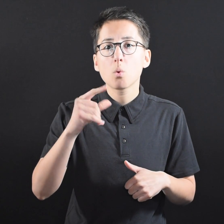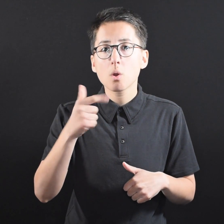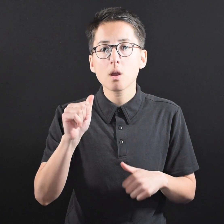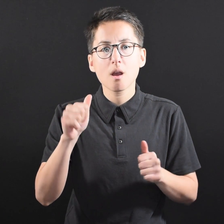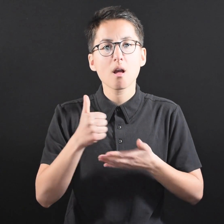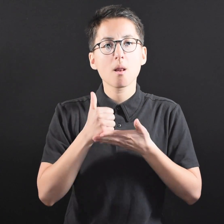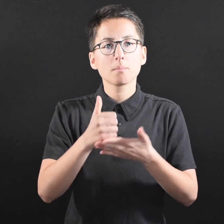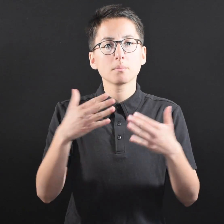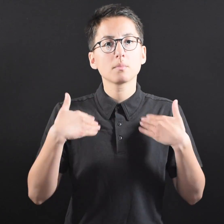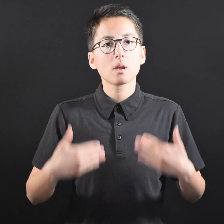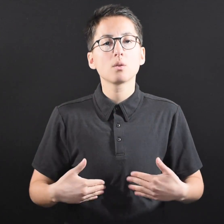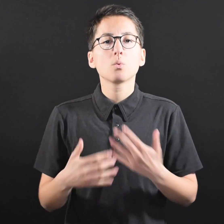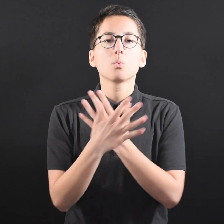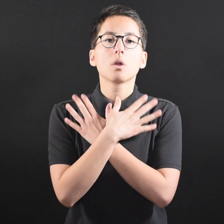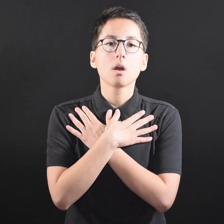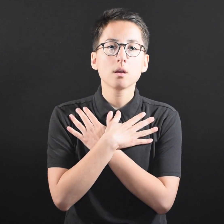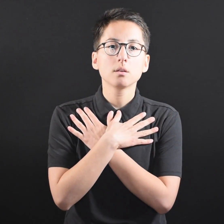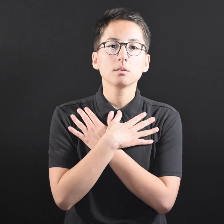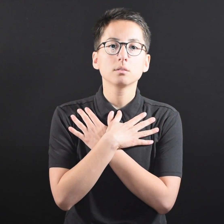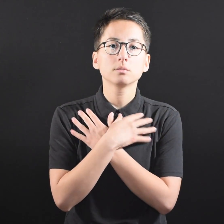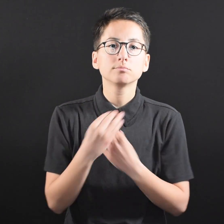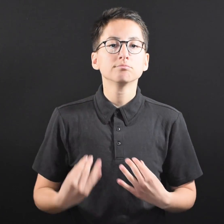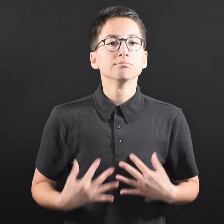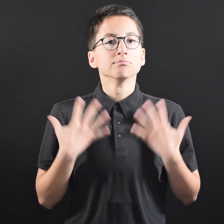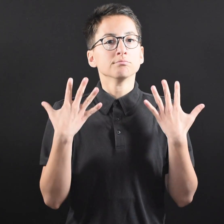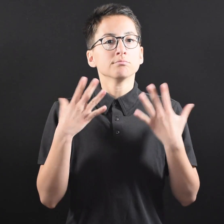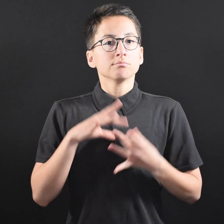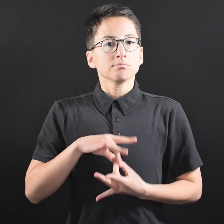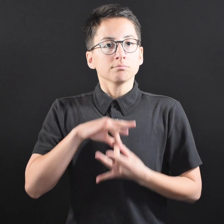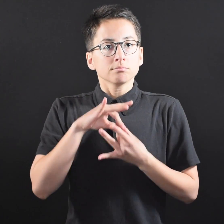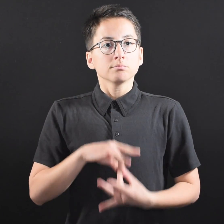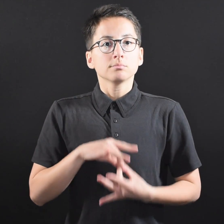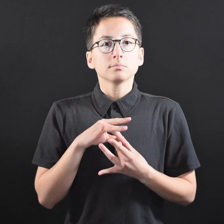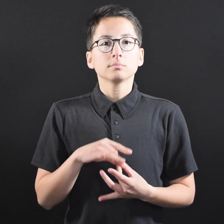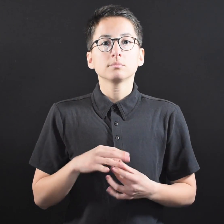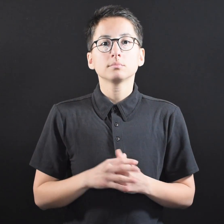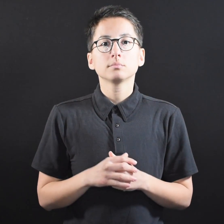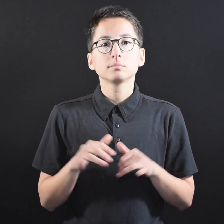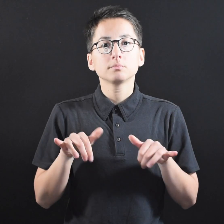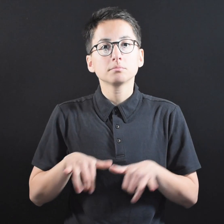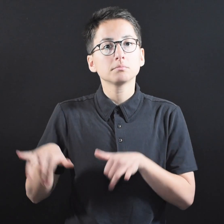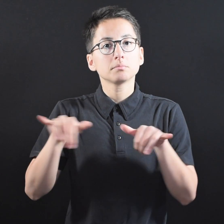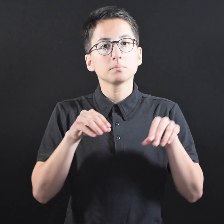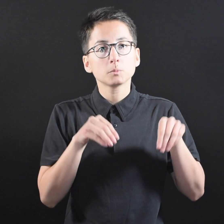can help your body relax and rejuvenate. Sync movement with deep breathing.